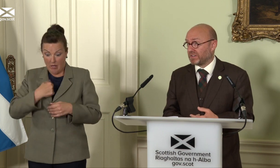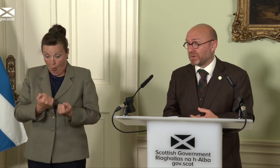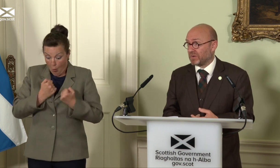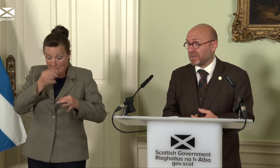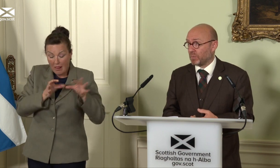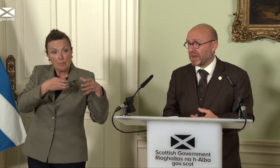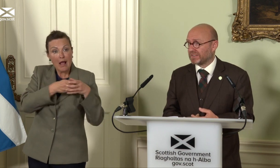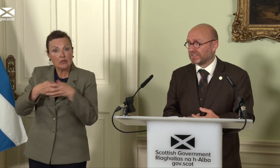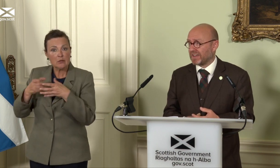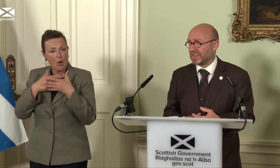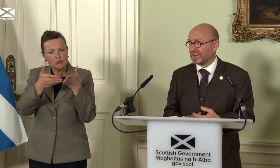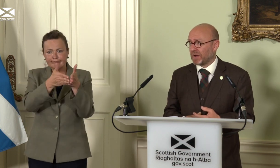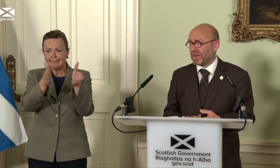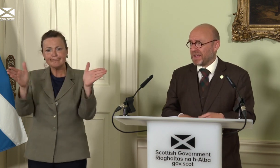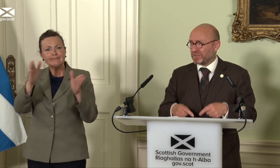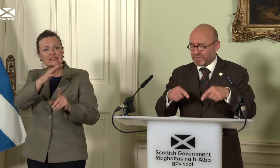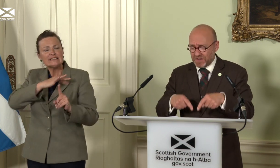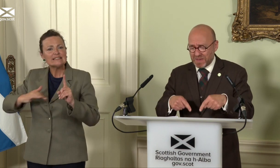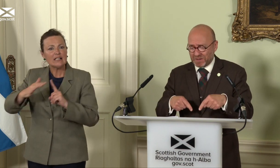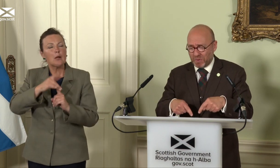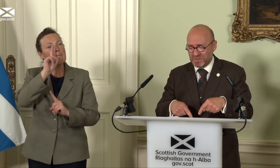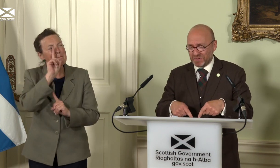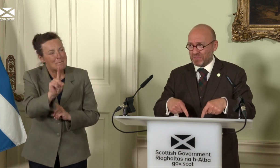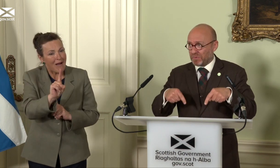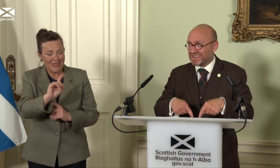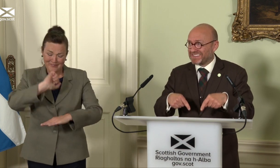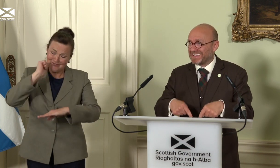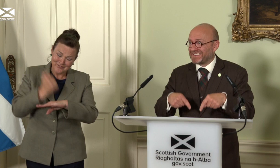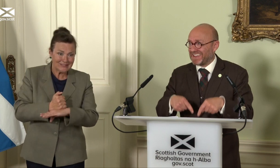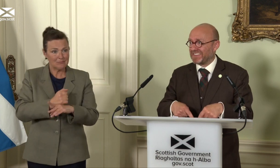but in wider society as well. The fundamental point, though, that brings this together